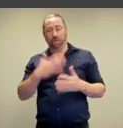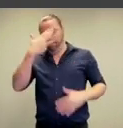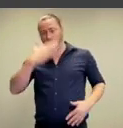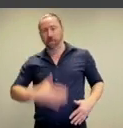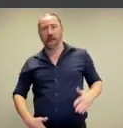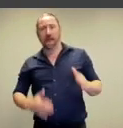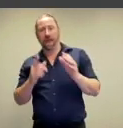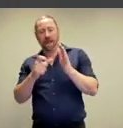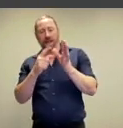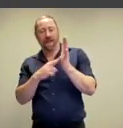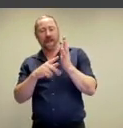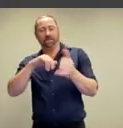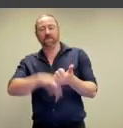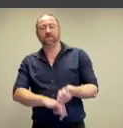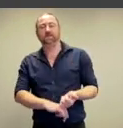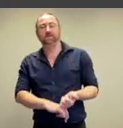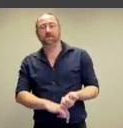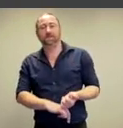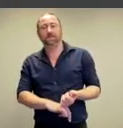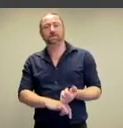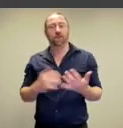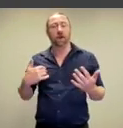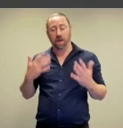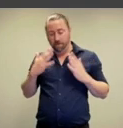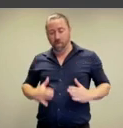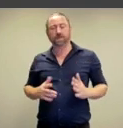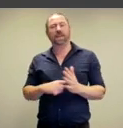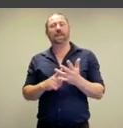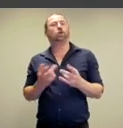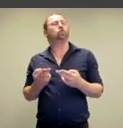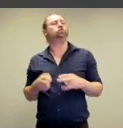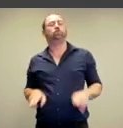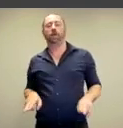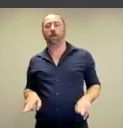blank